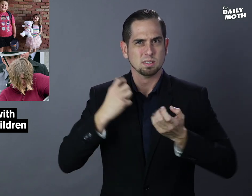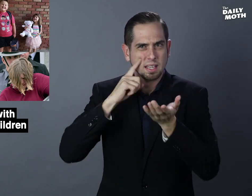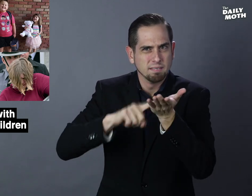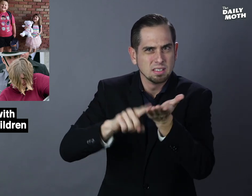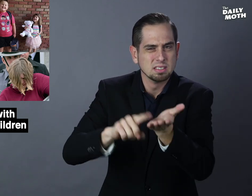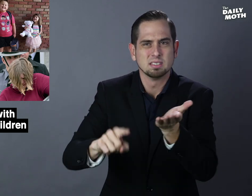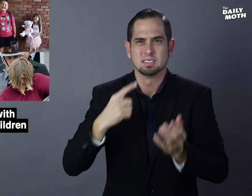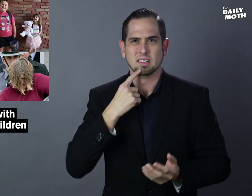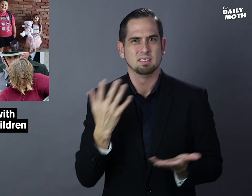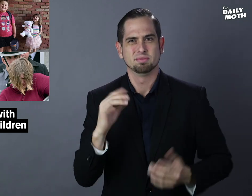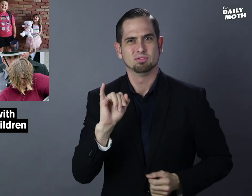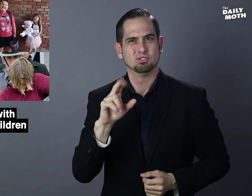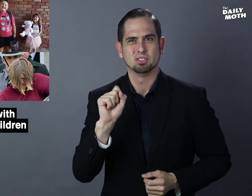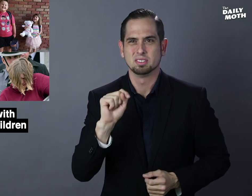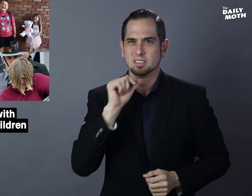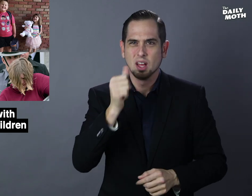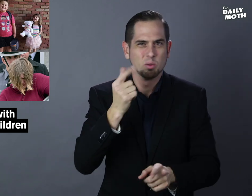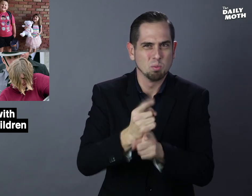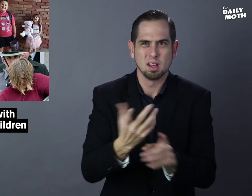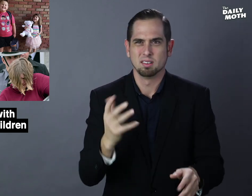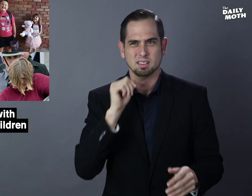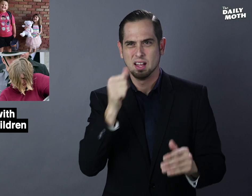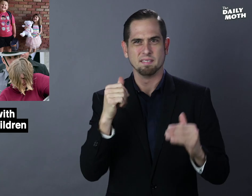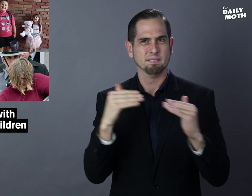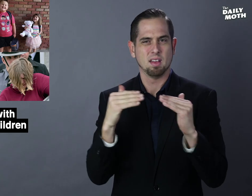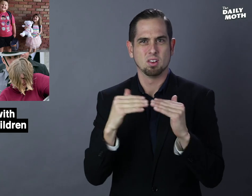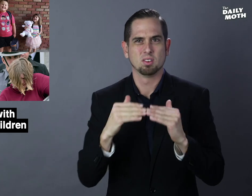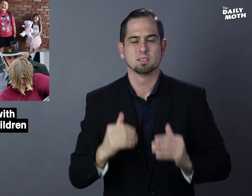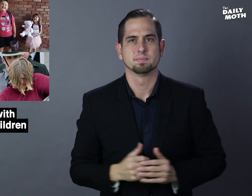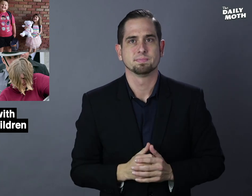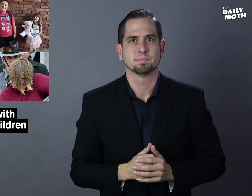investigation and that it's just not right nor fair.